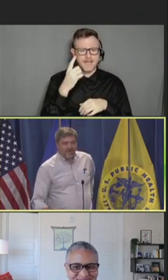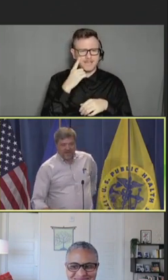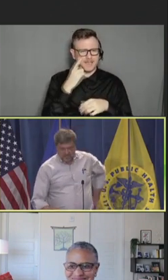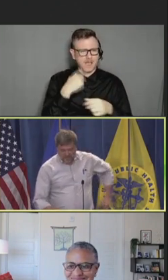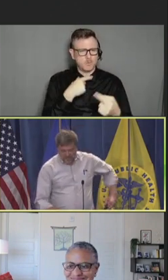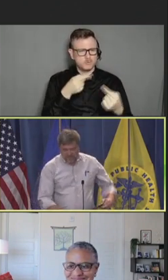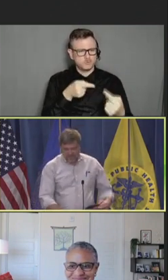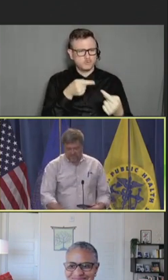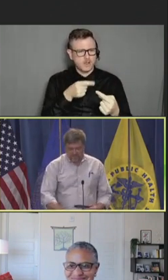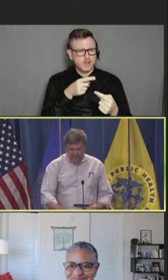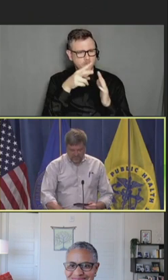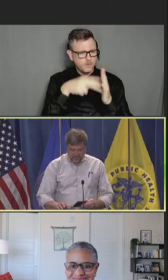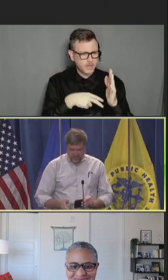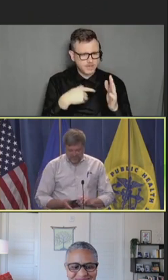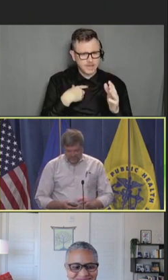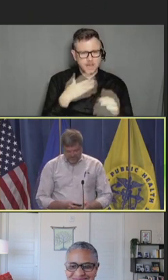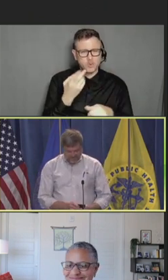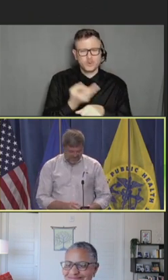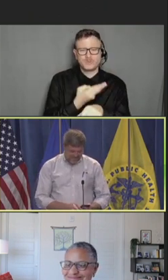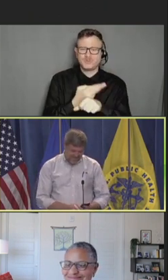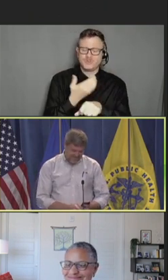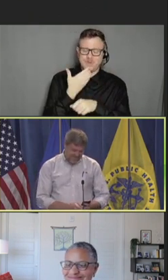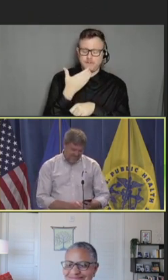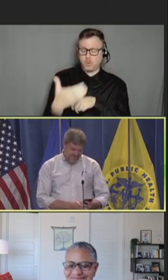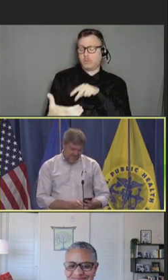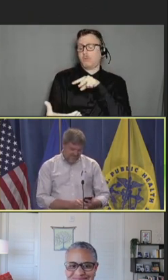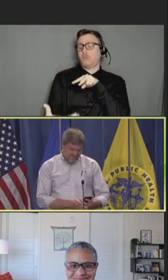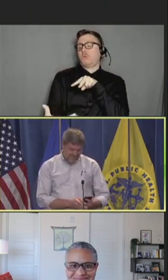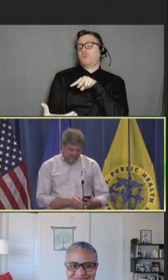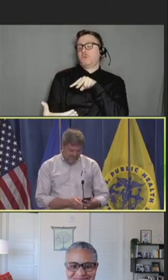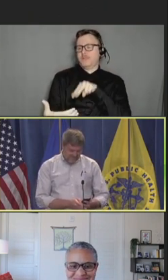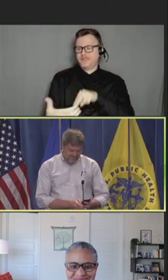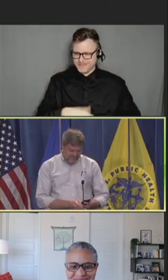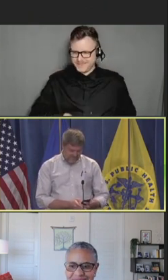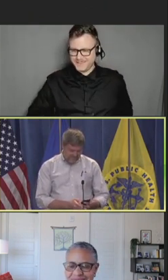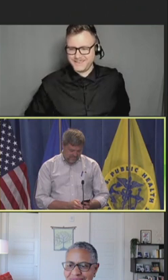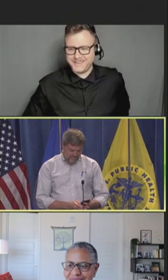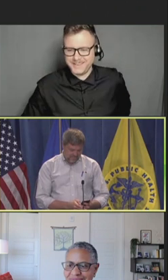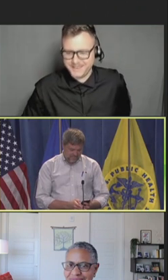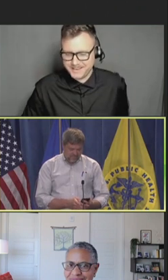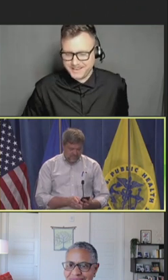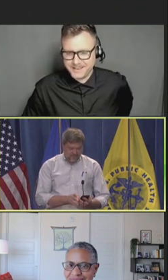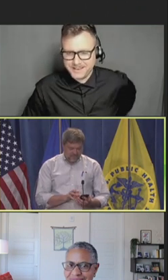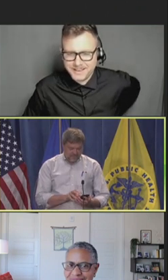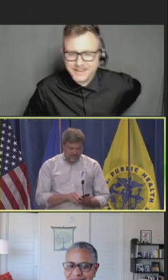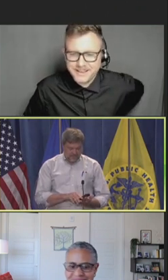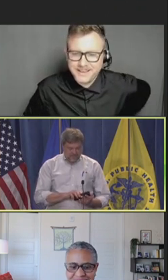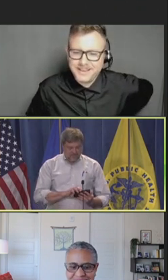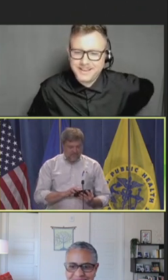I'm going to use my phone. Thanks.